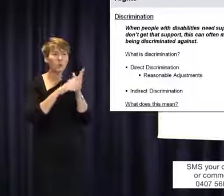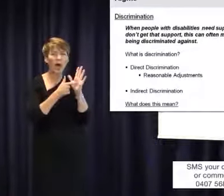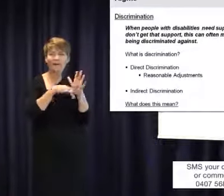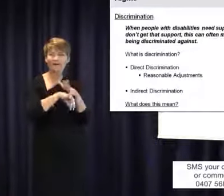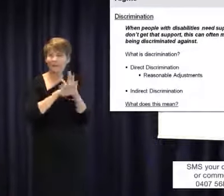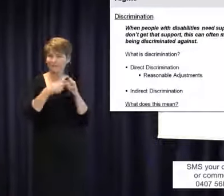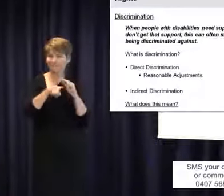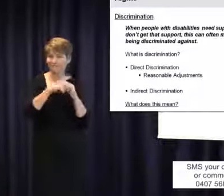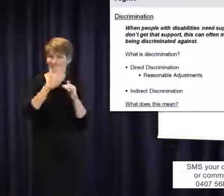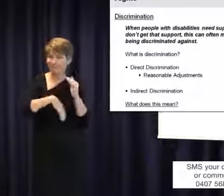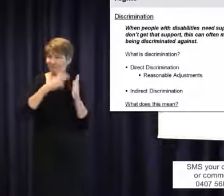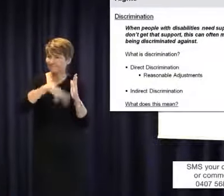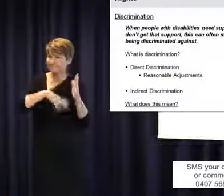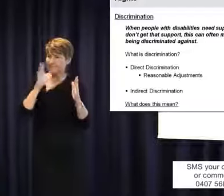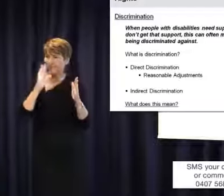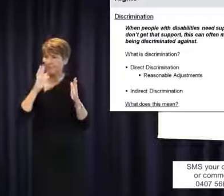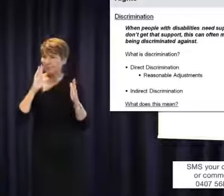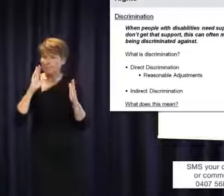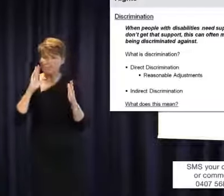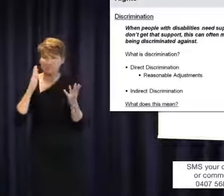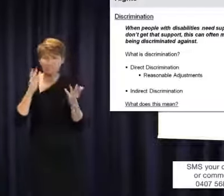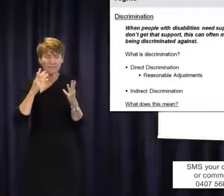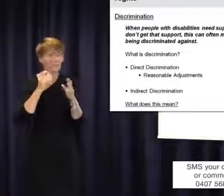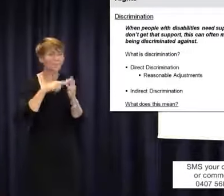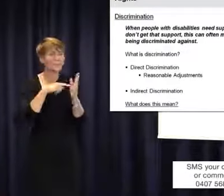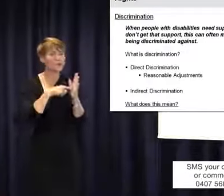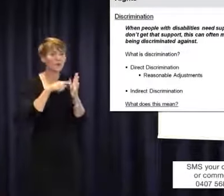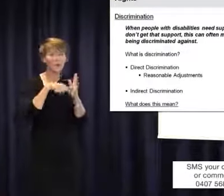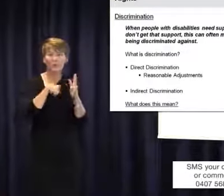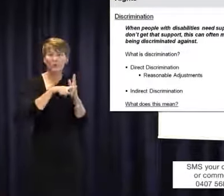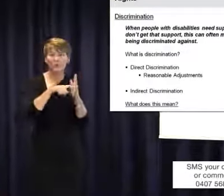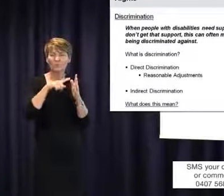and many of you may not have had much to do with. You would have also heard of the United